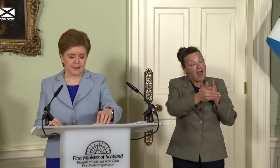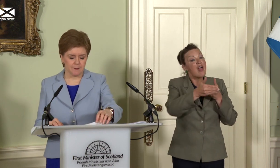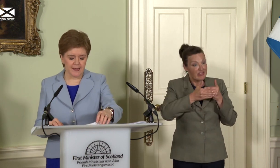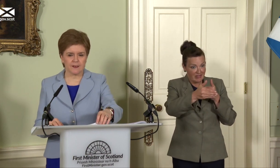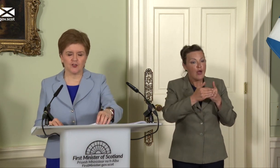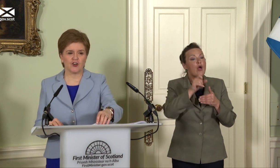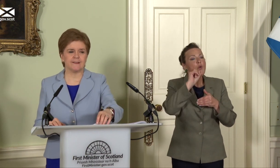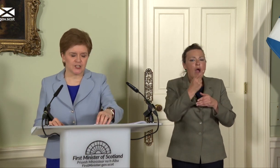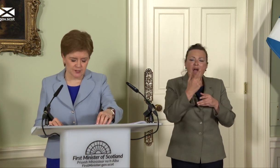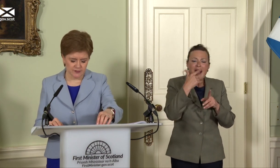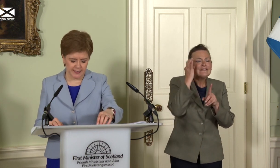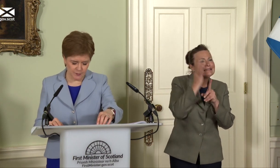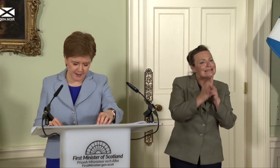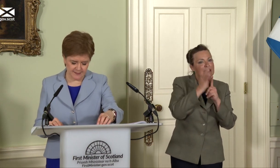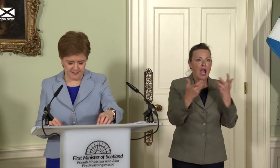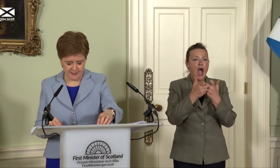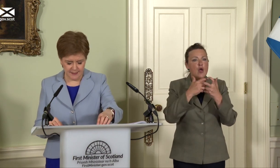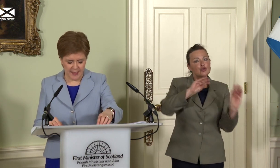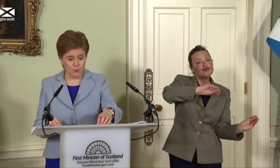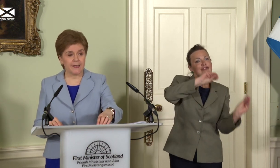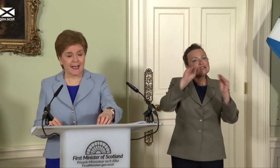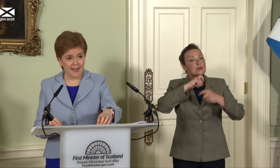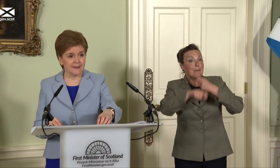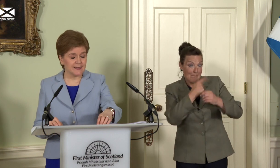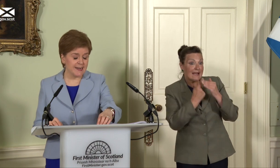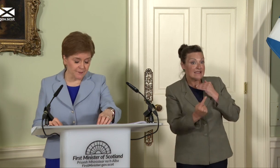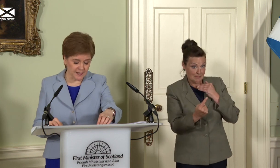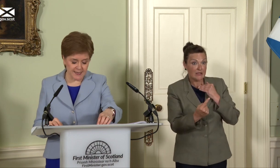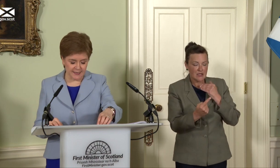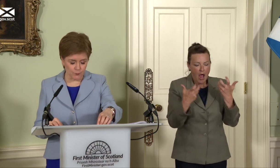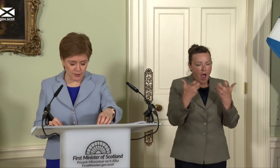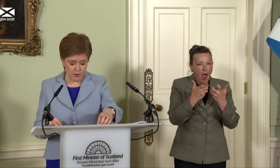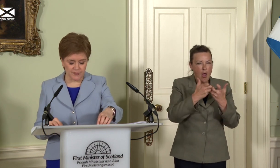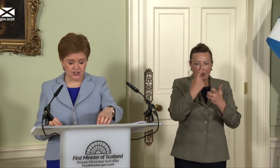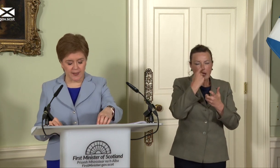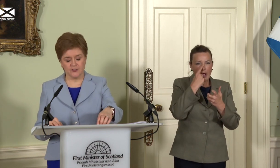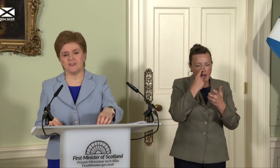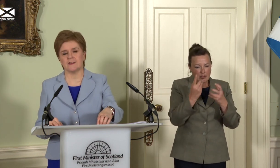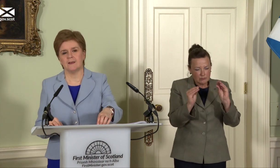make the transition to independence. How we can navigate and overcome these challenges